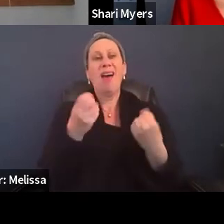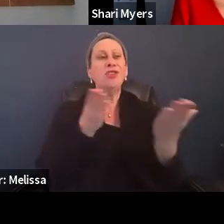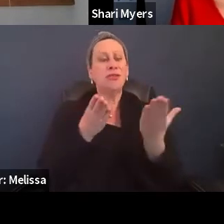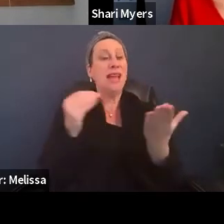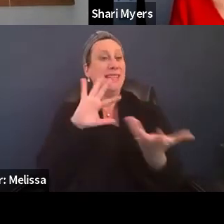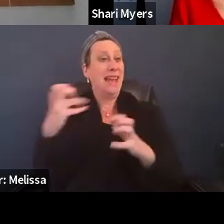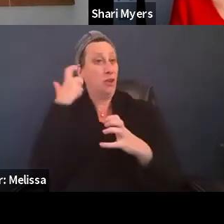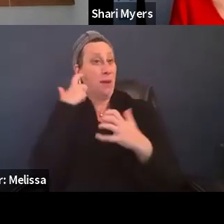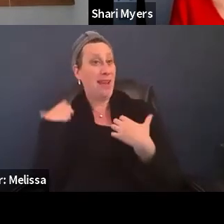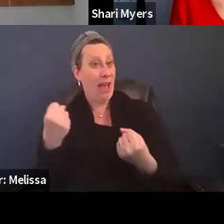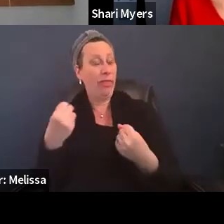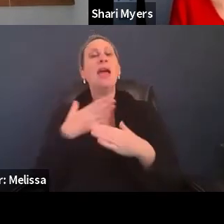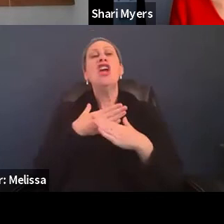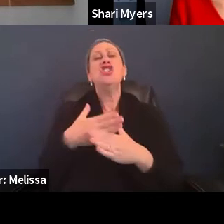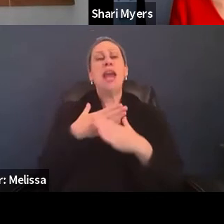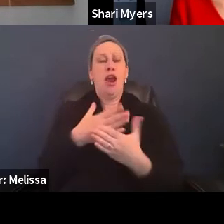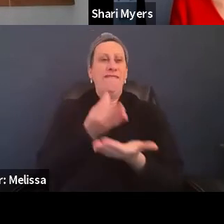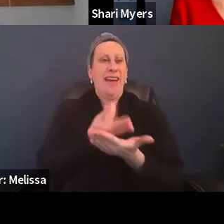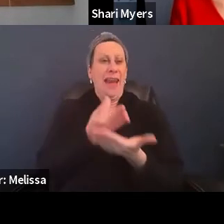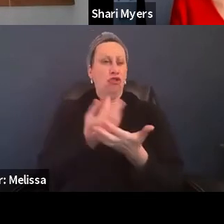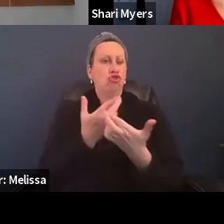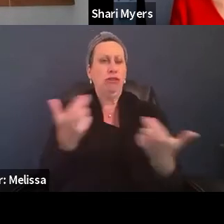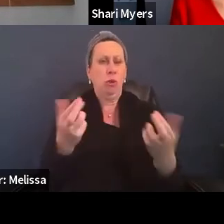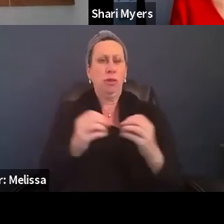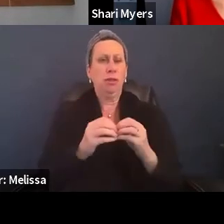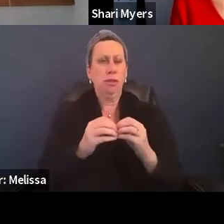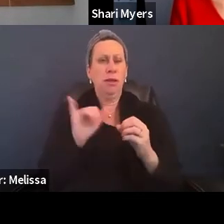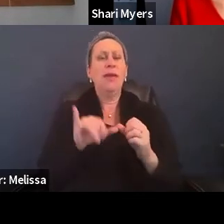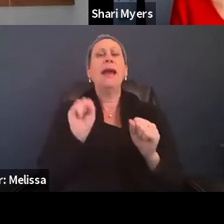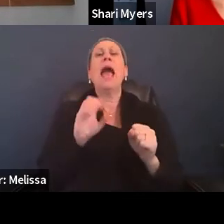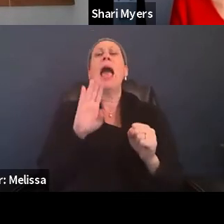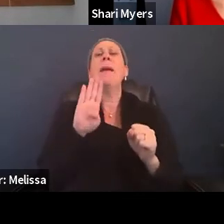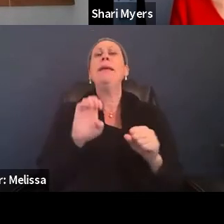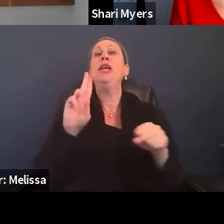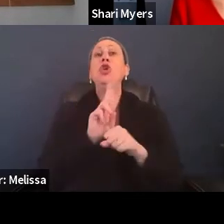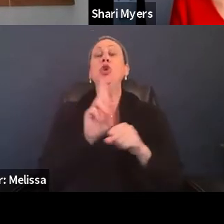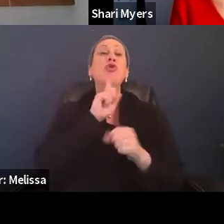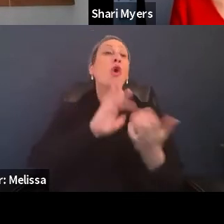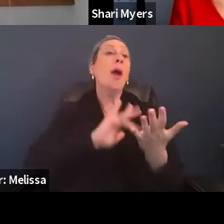do share financial resources that can be used for medication replacement